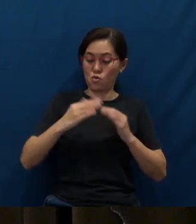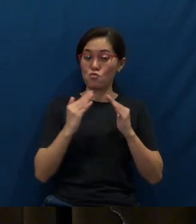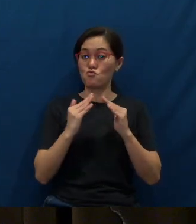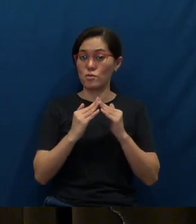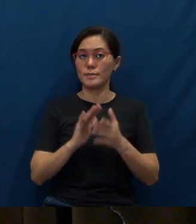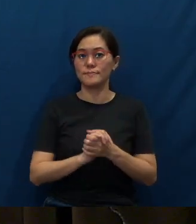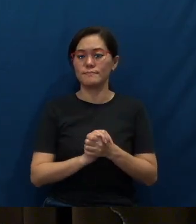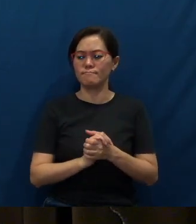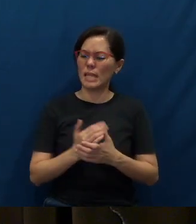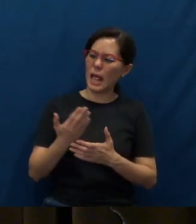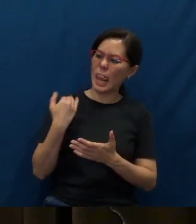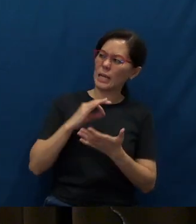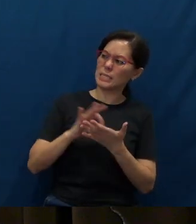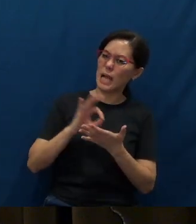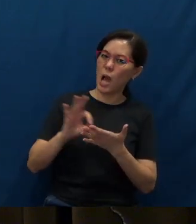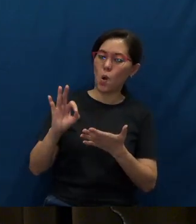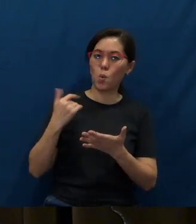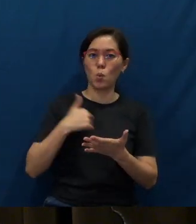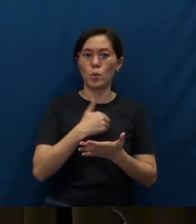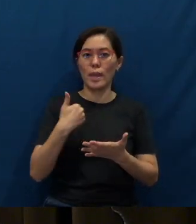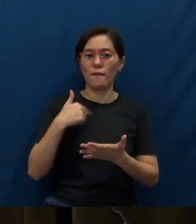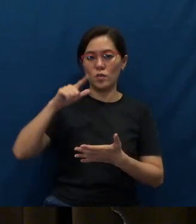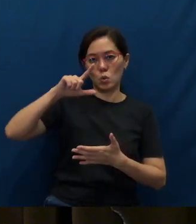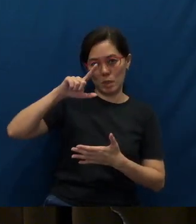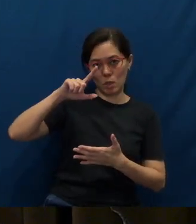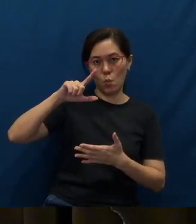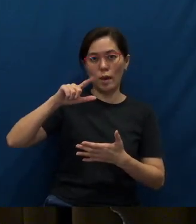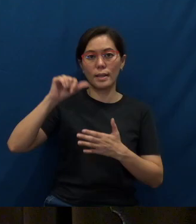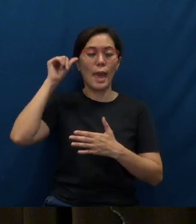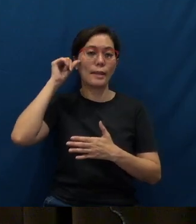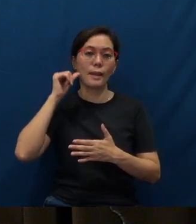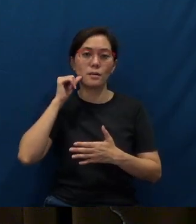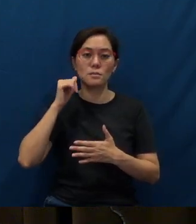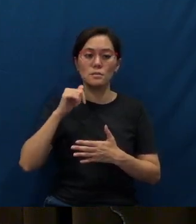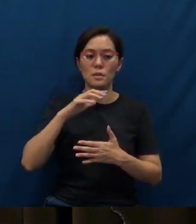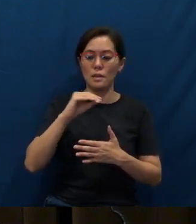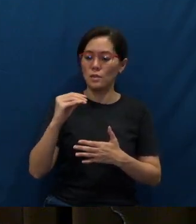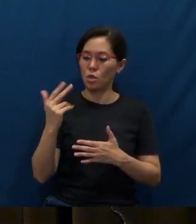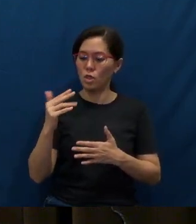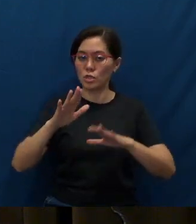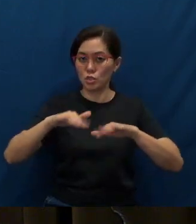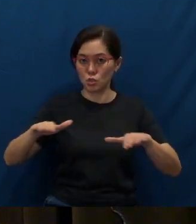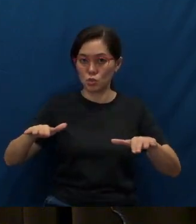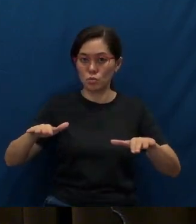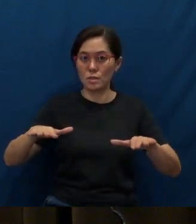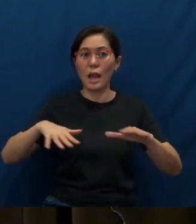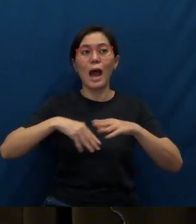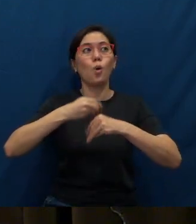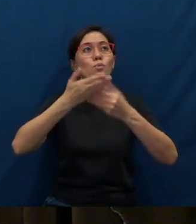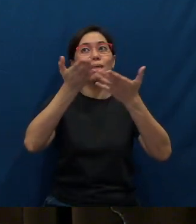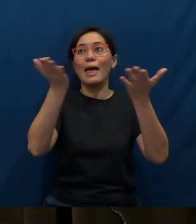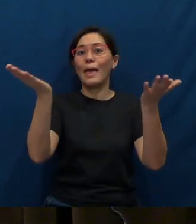As of last count, we have 21 adults, 13 children, out there in the field,